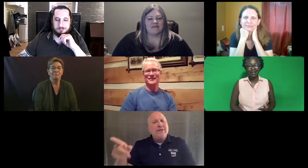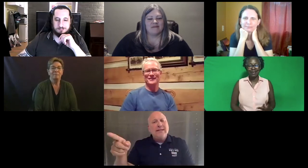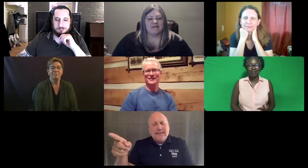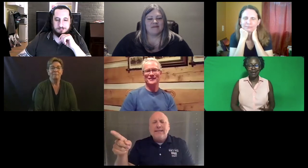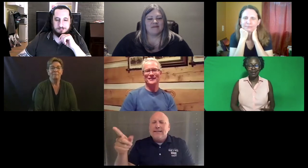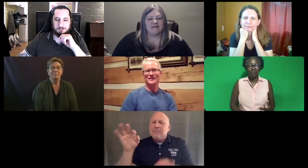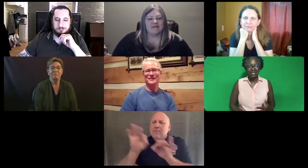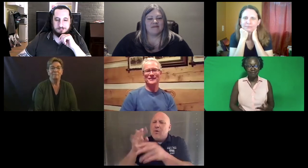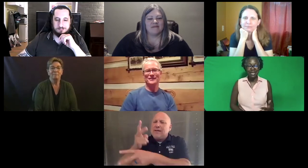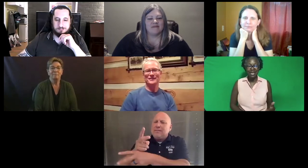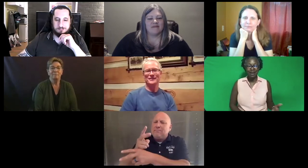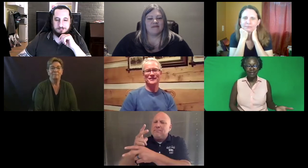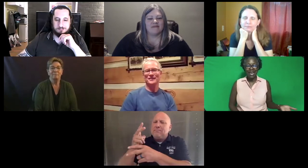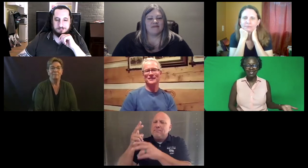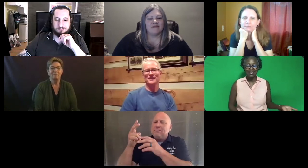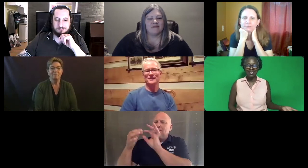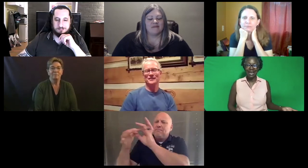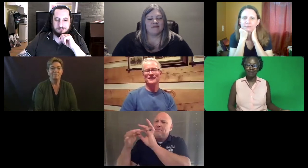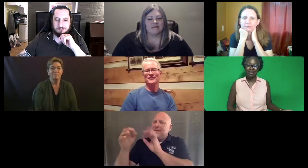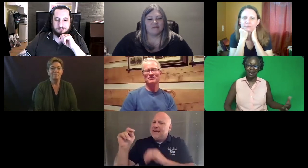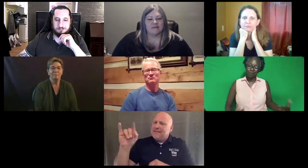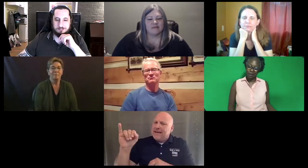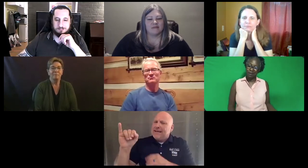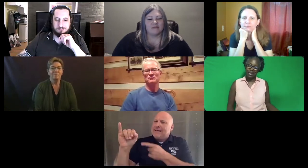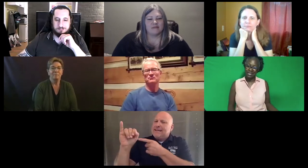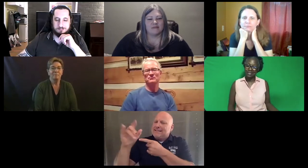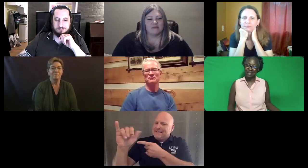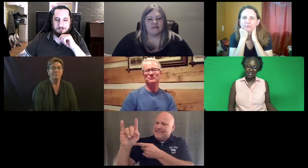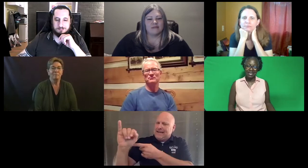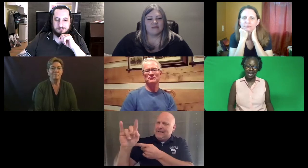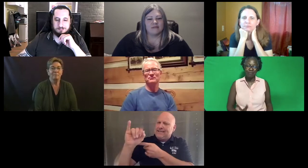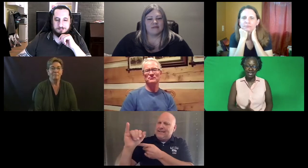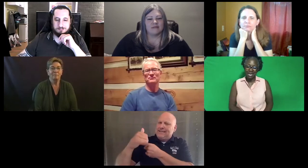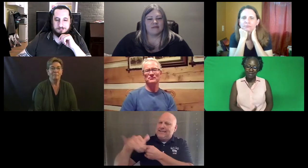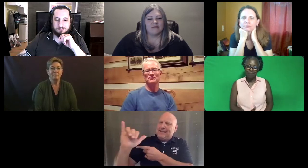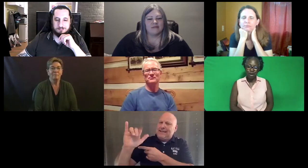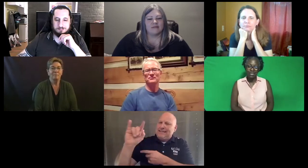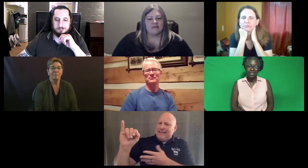Somebody already had CDI and we thought, well, RID has the CDI part.